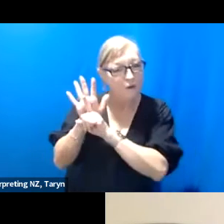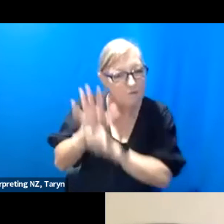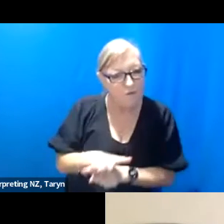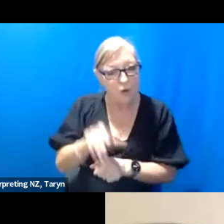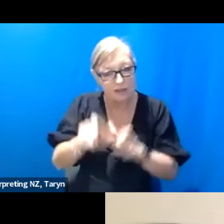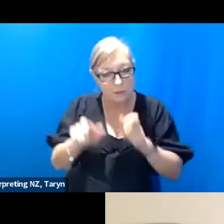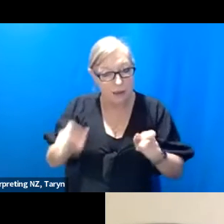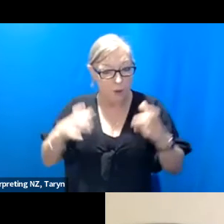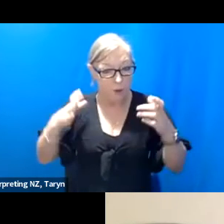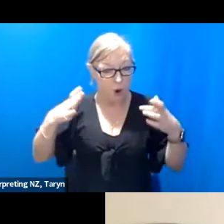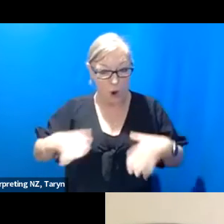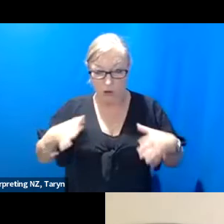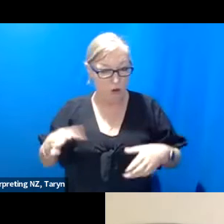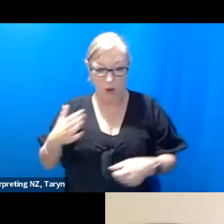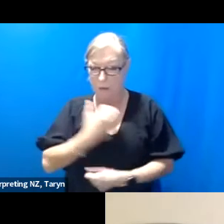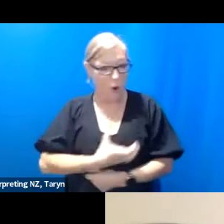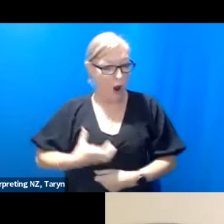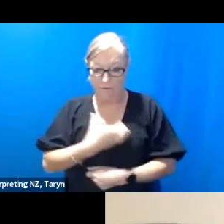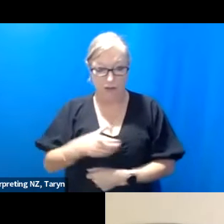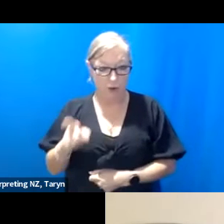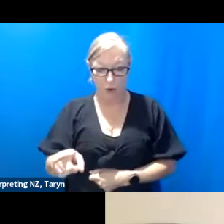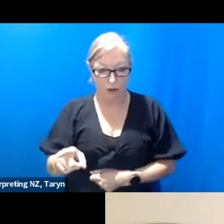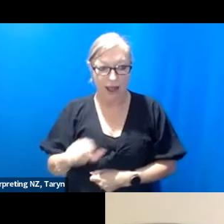you're not comfortable with what you're wearing you're not going to be comfortable on a stage.